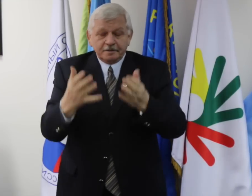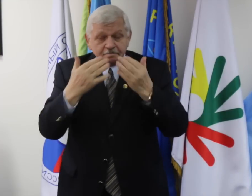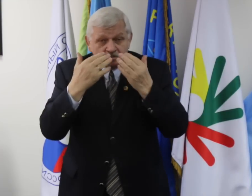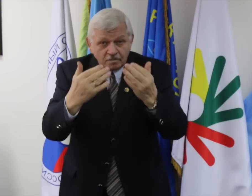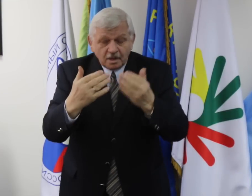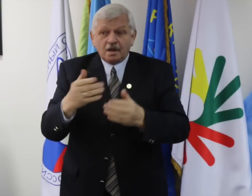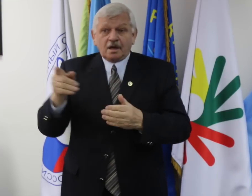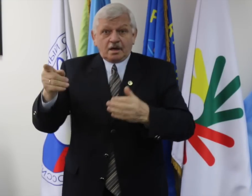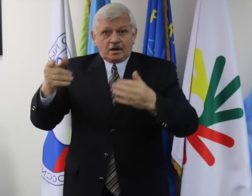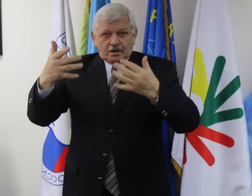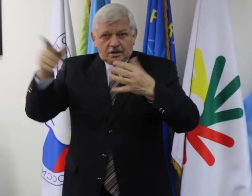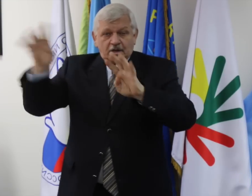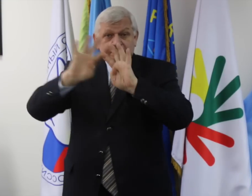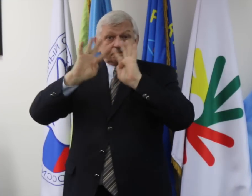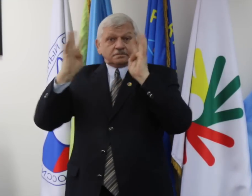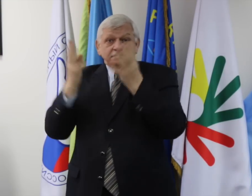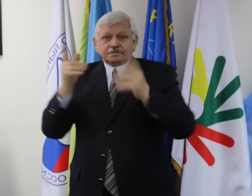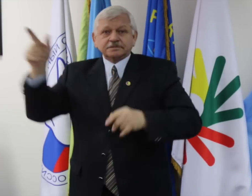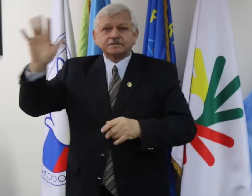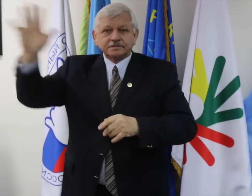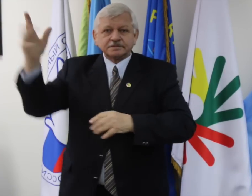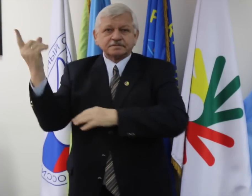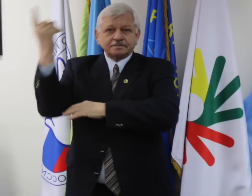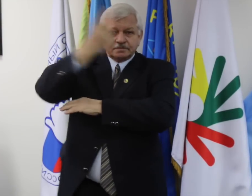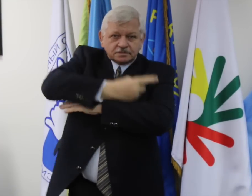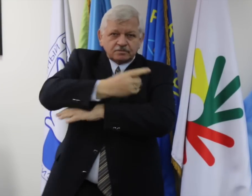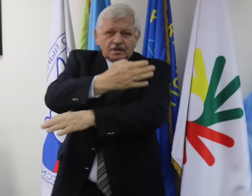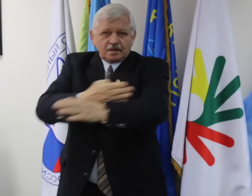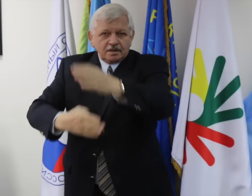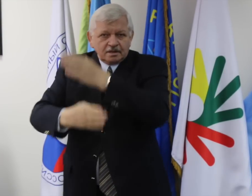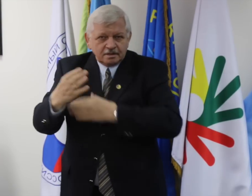forward as it will be easy to remember. When we attended the Disability Day’s working meeting